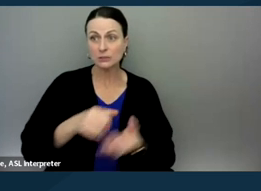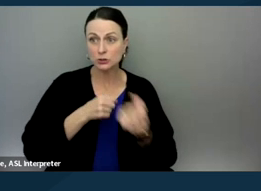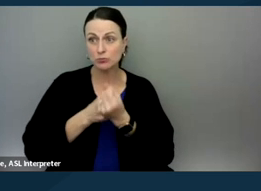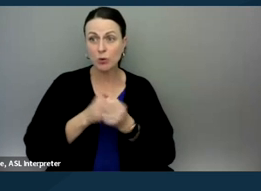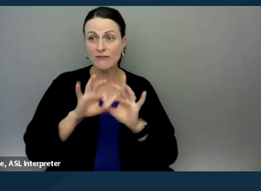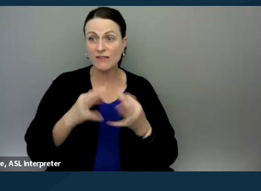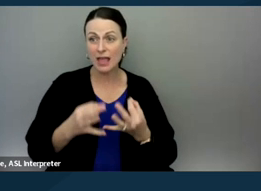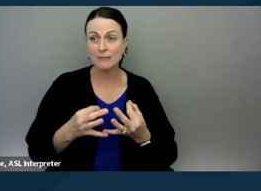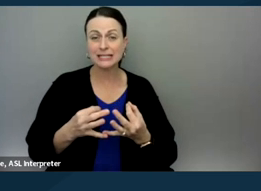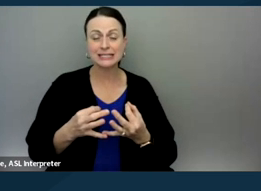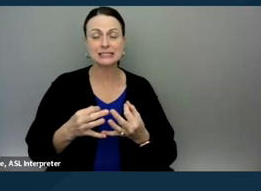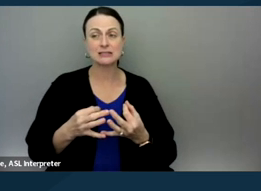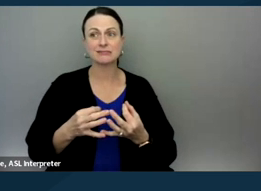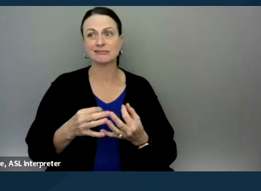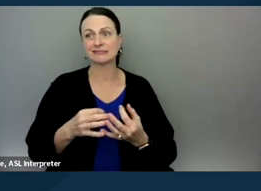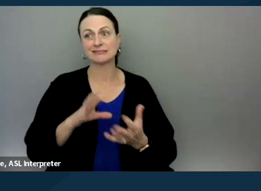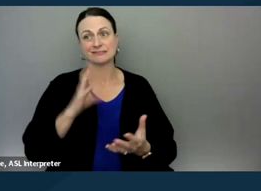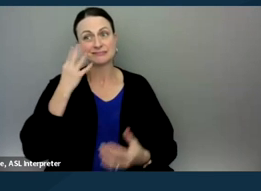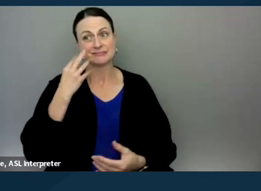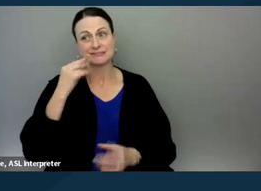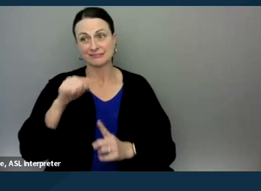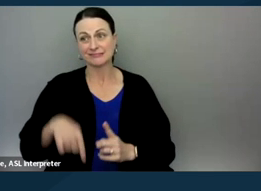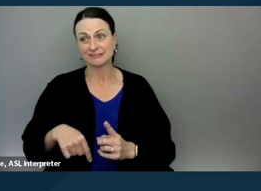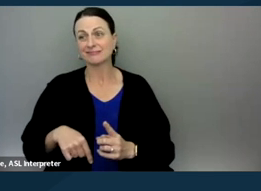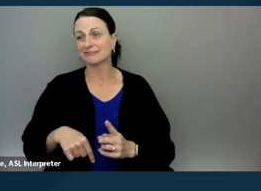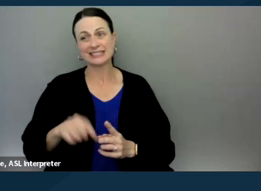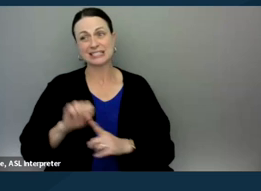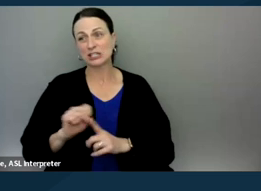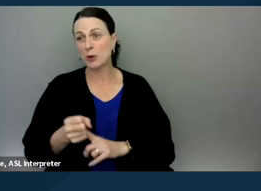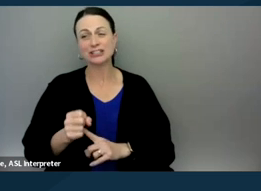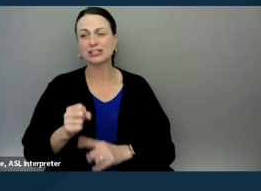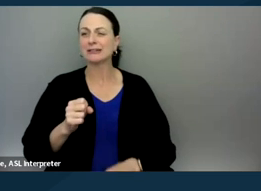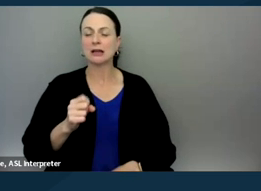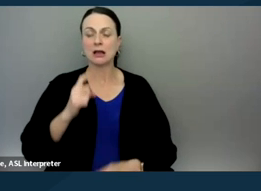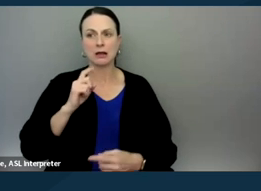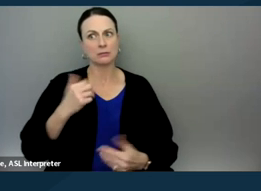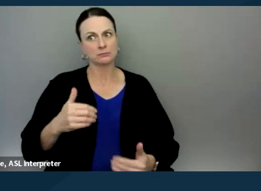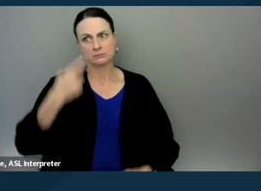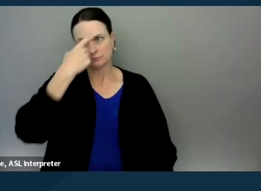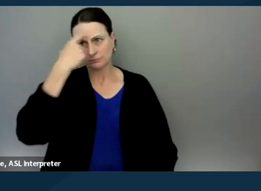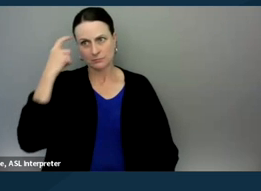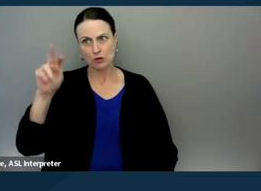in these situations, there's a real element of just trauma in the engagement itself, right?